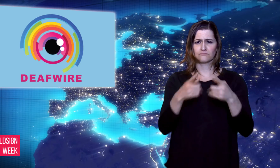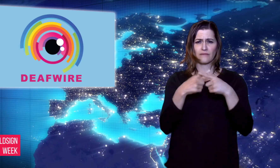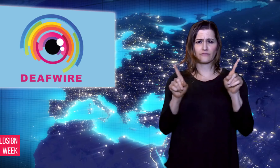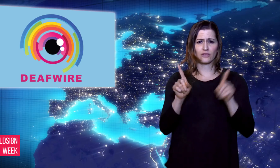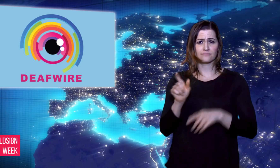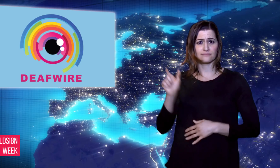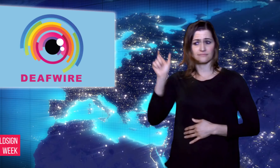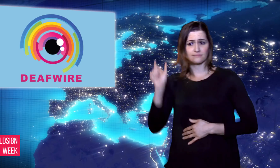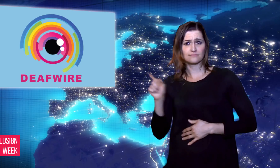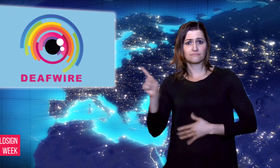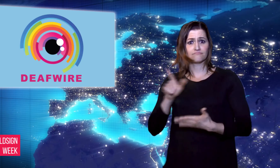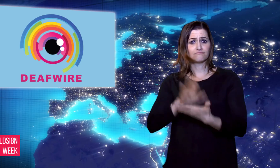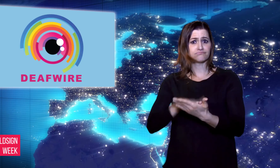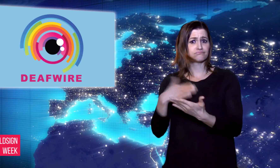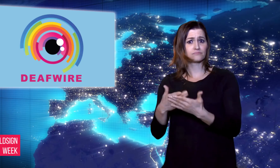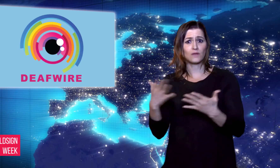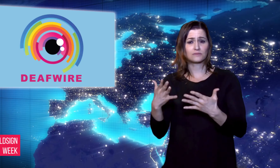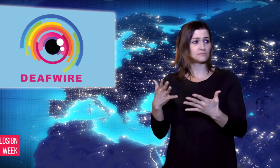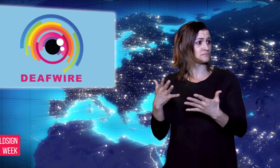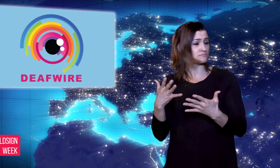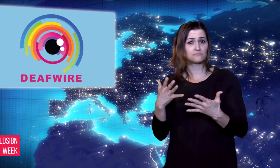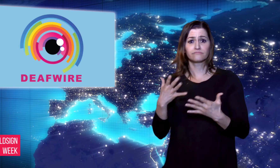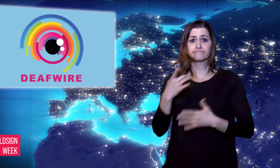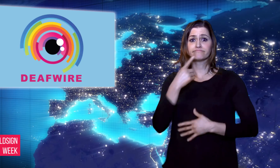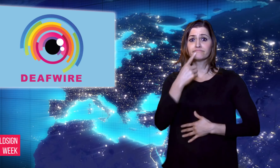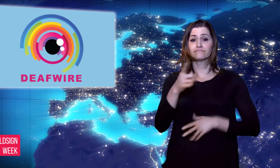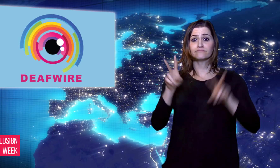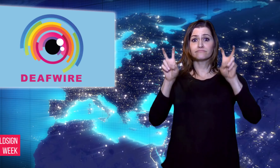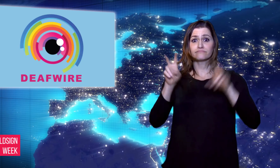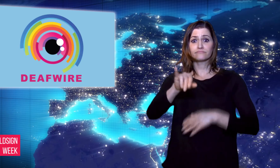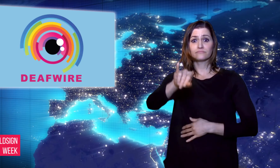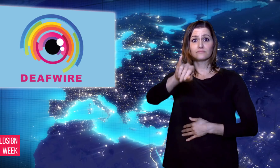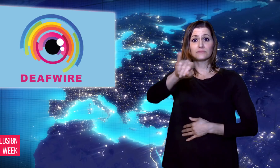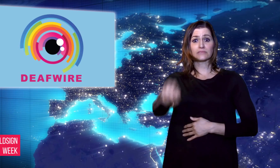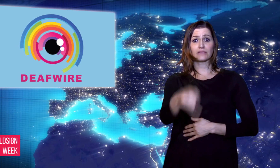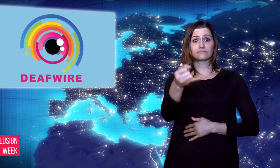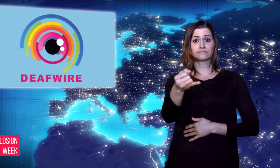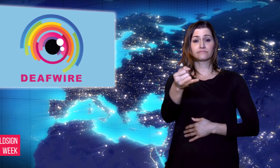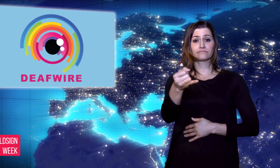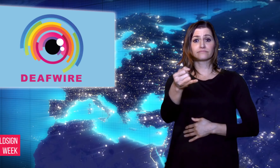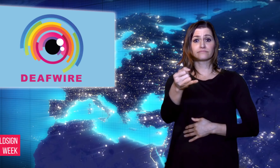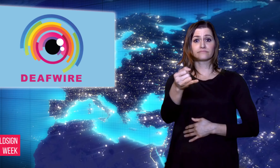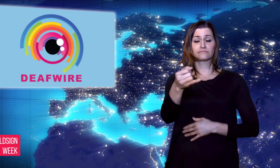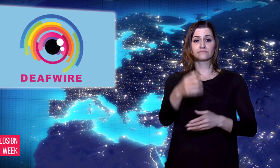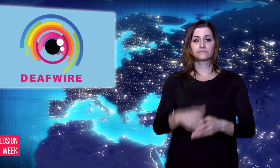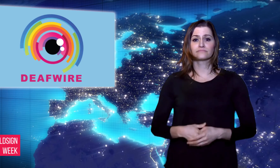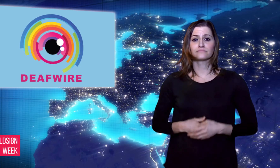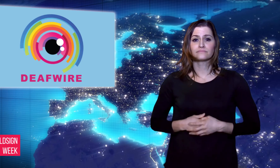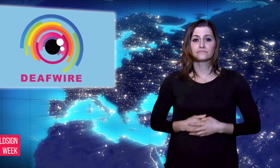translated the message to the letter -